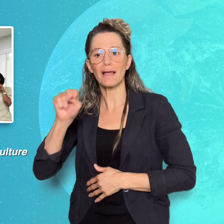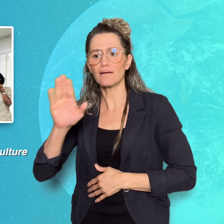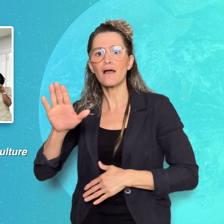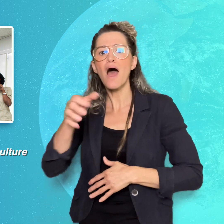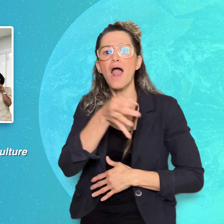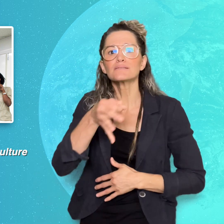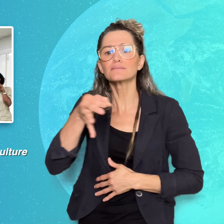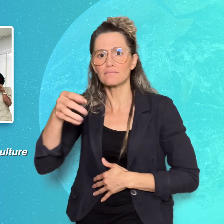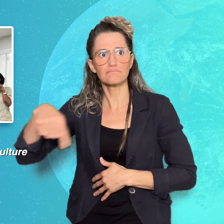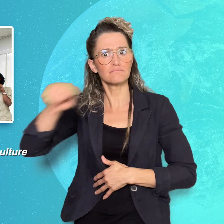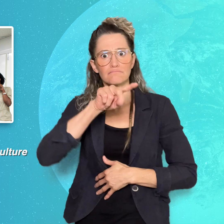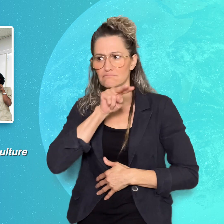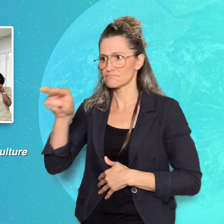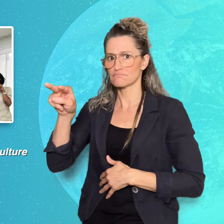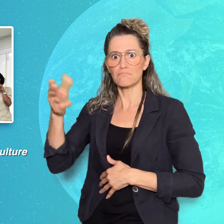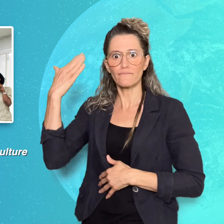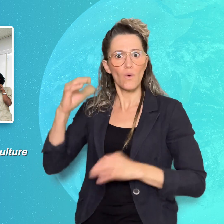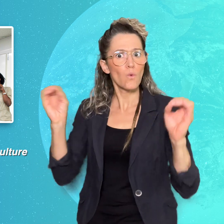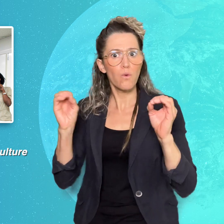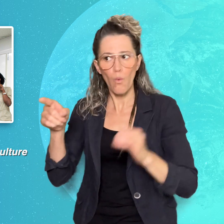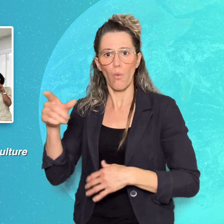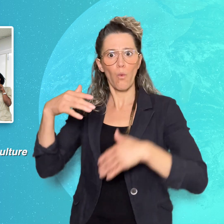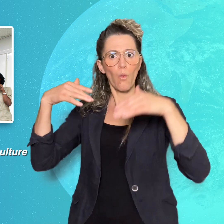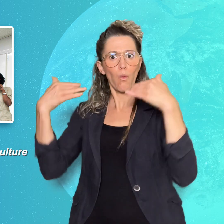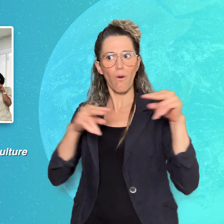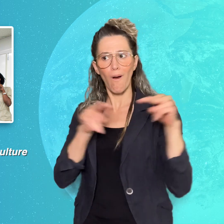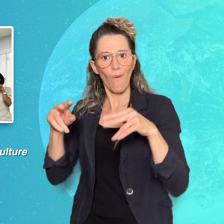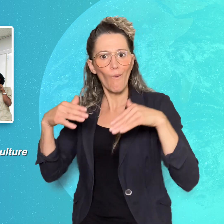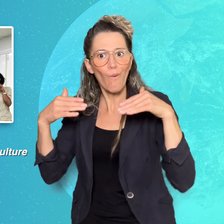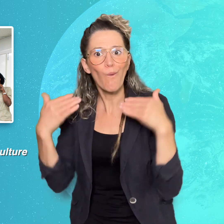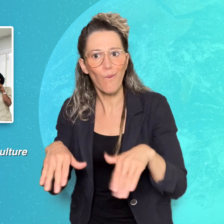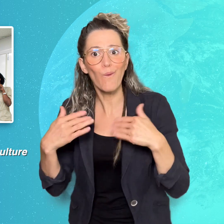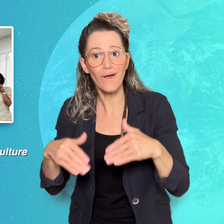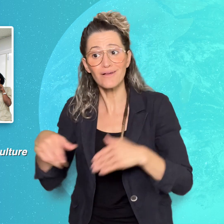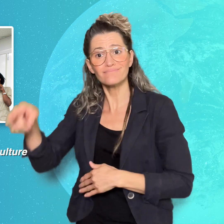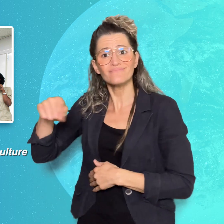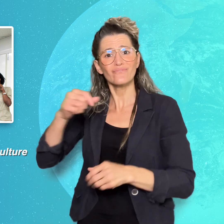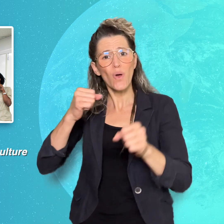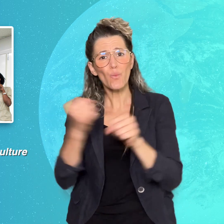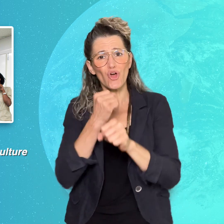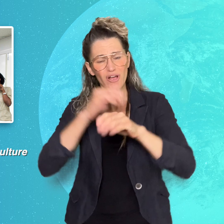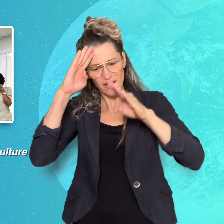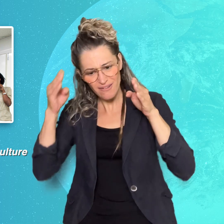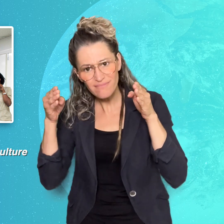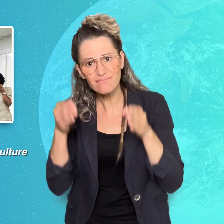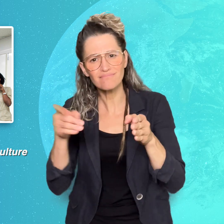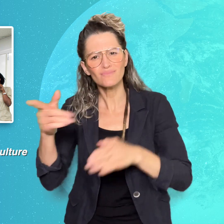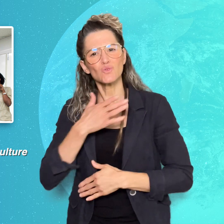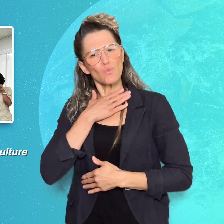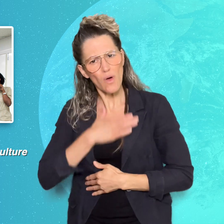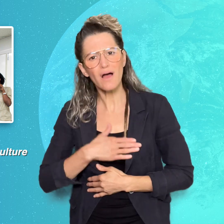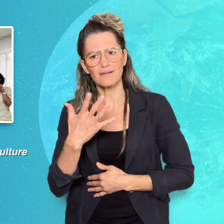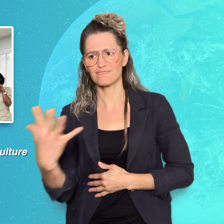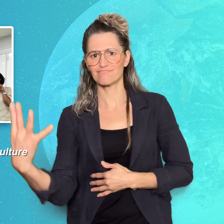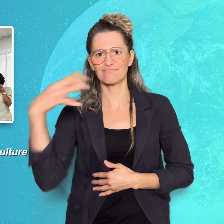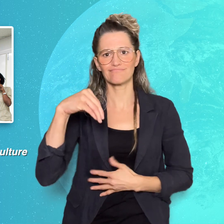the Caribbean islands has seen before. In all of their work,